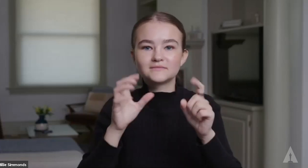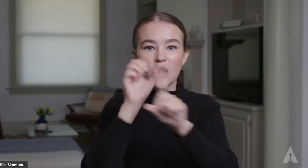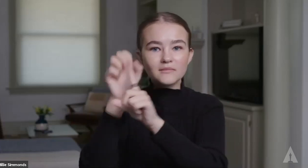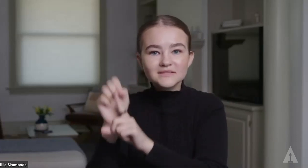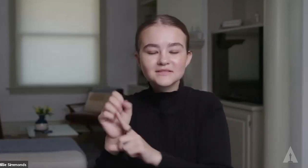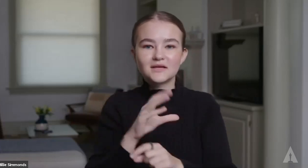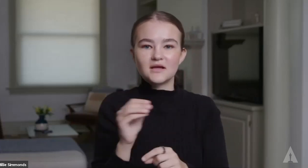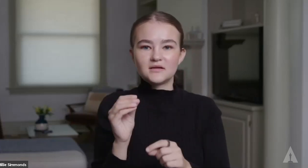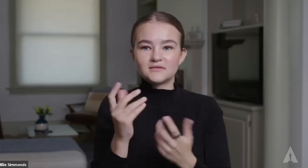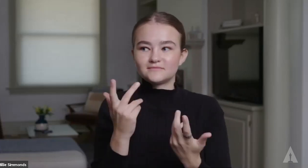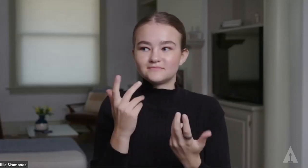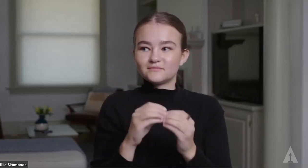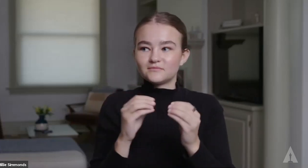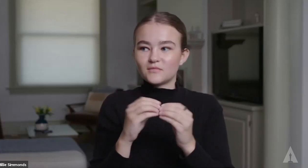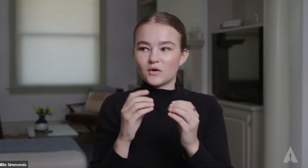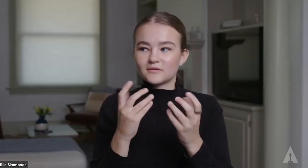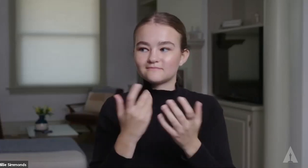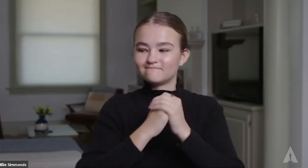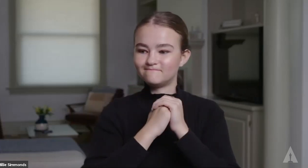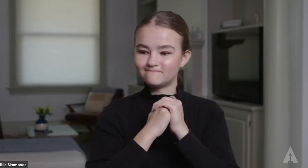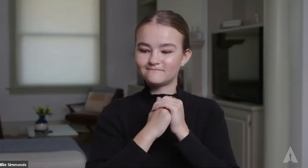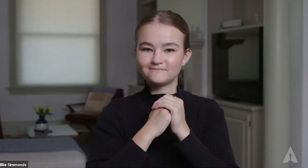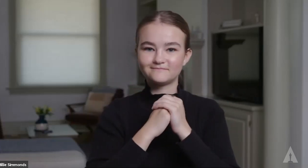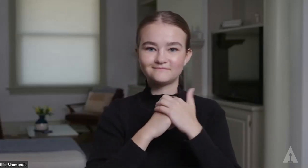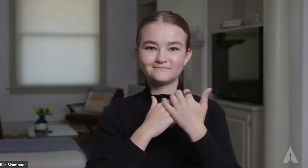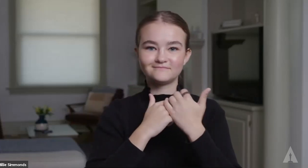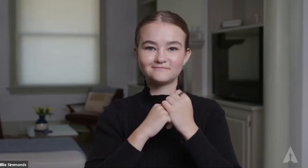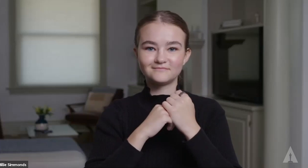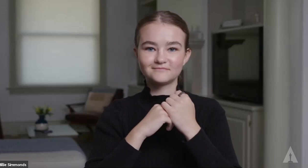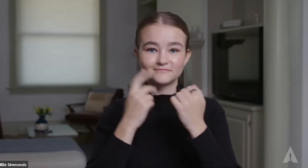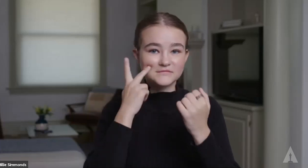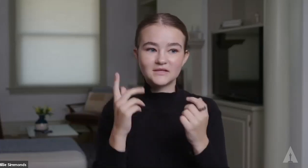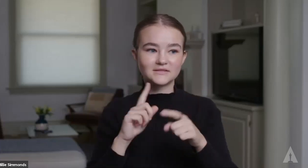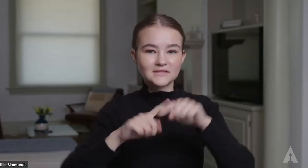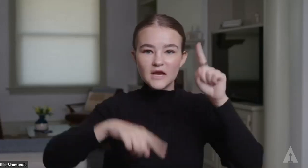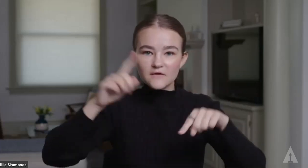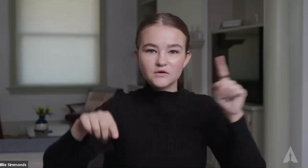for people in the community to reach their dreams. I want to see diversity.